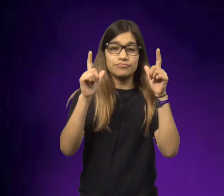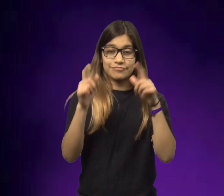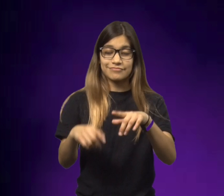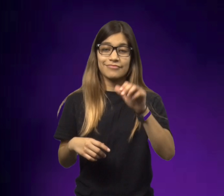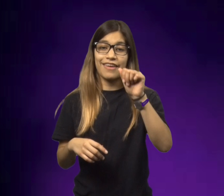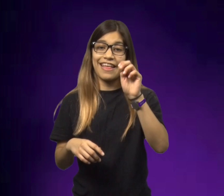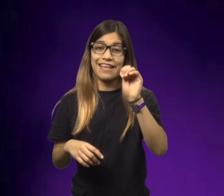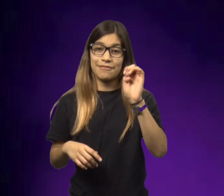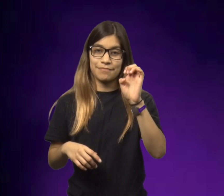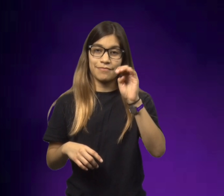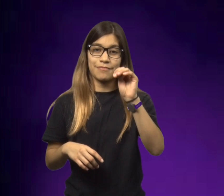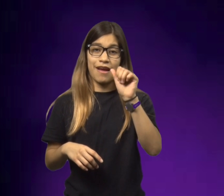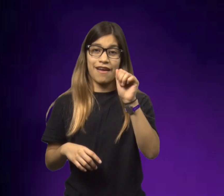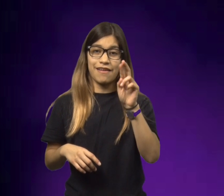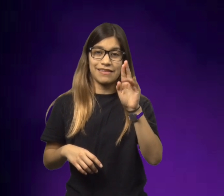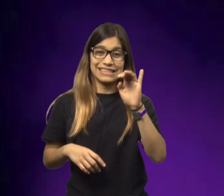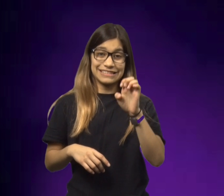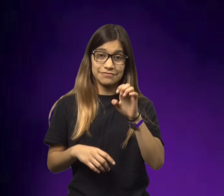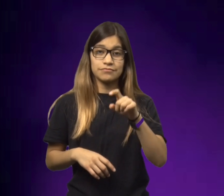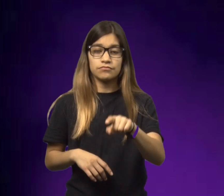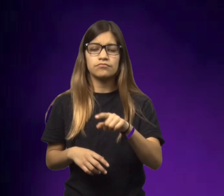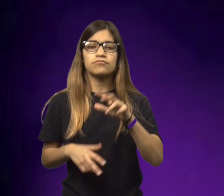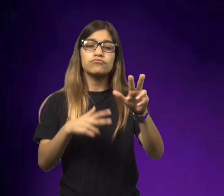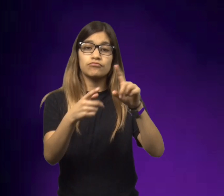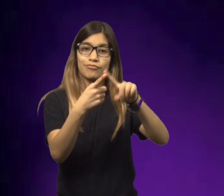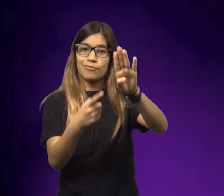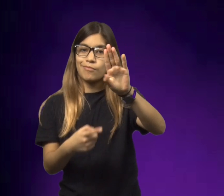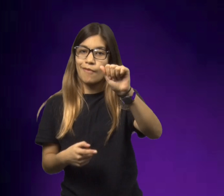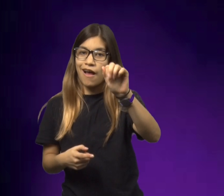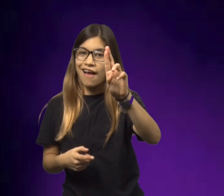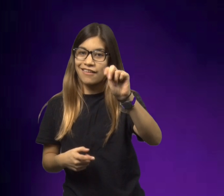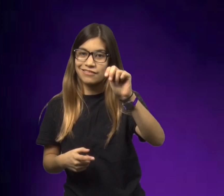The next morning, as Annemarie awoke, she went out to the barn.